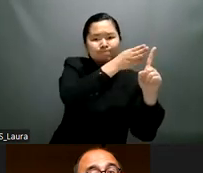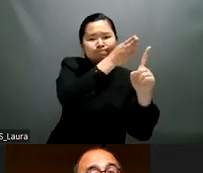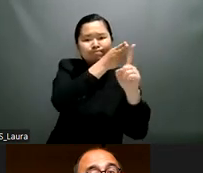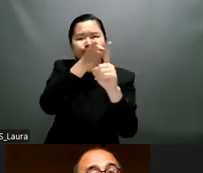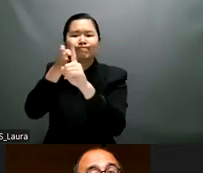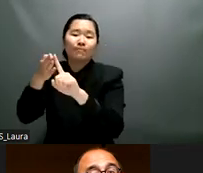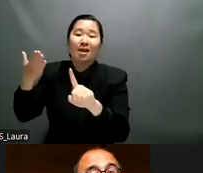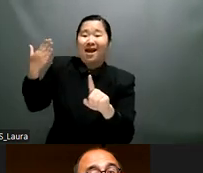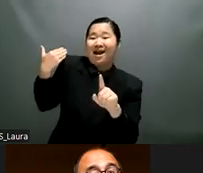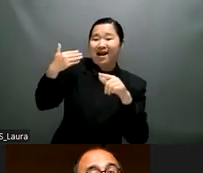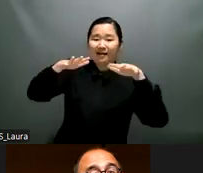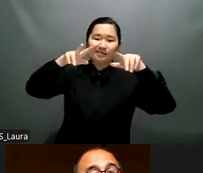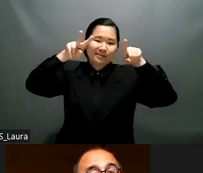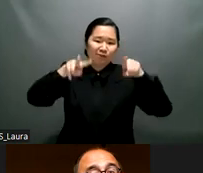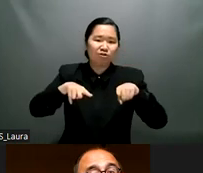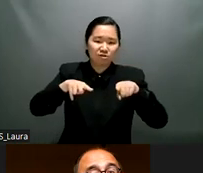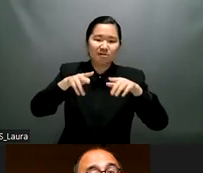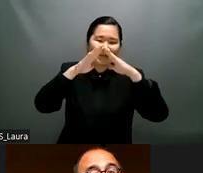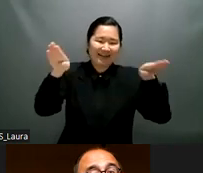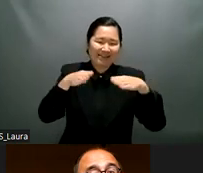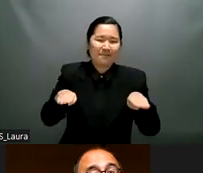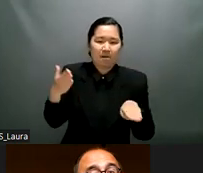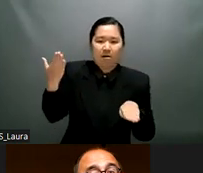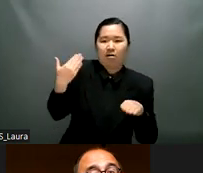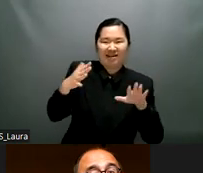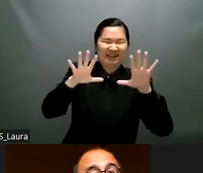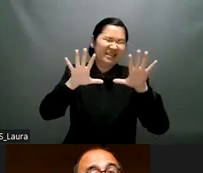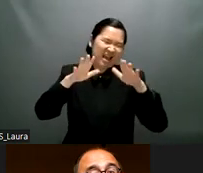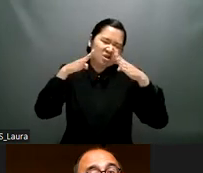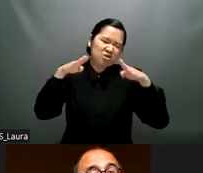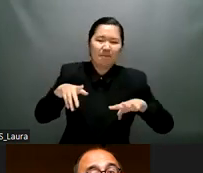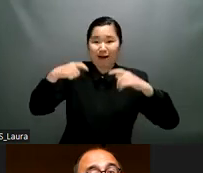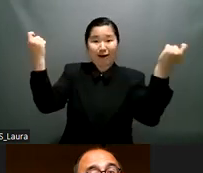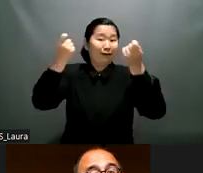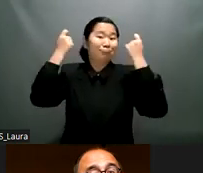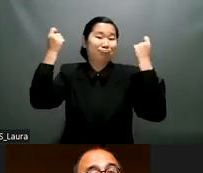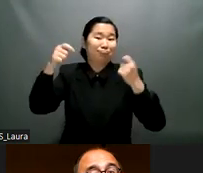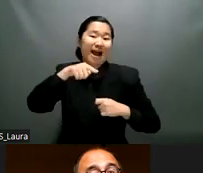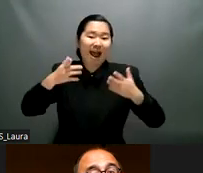our point of view and this gives hope that the decisionalized issue will become a concern and